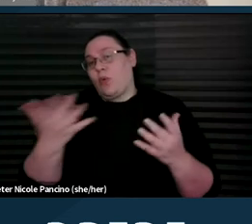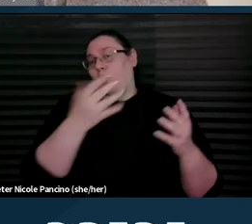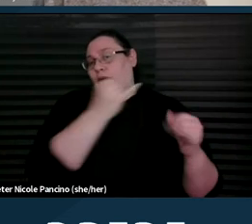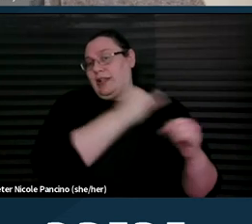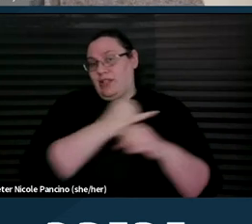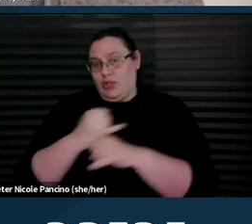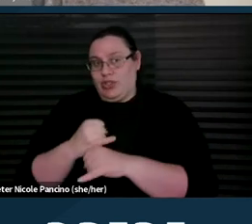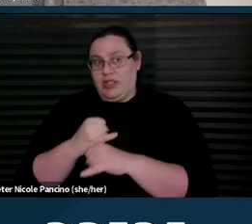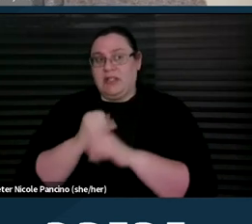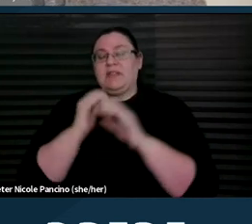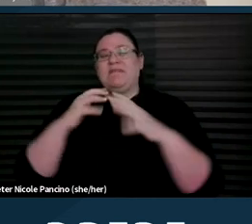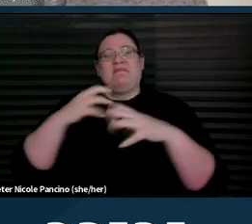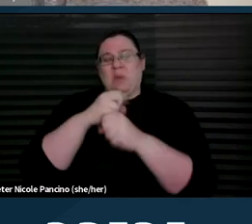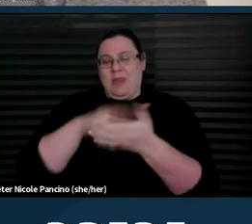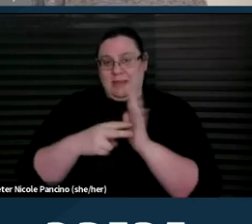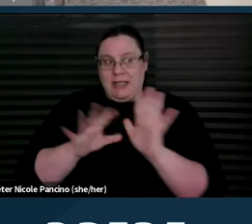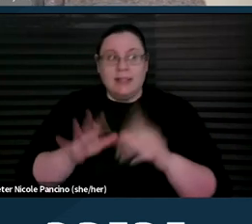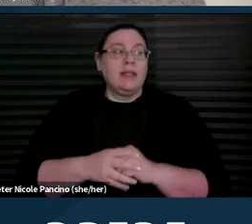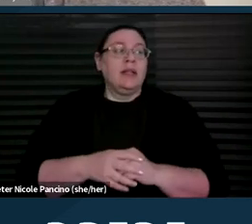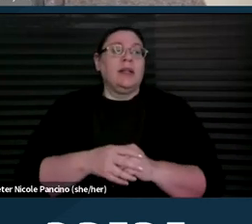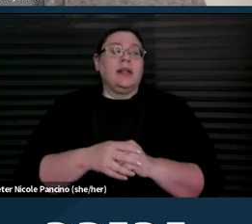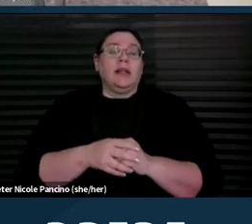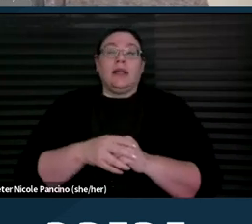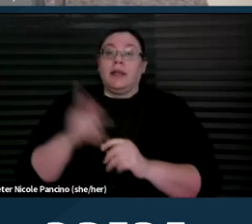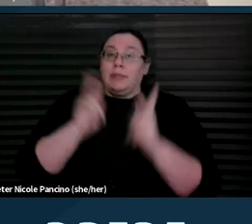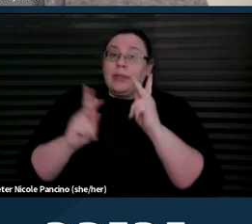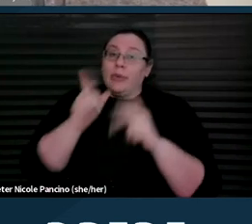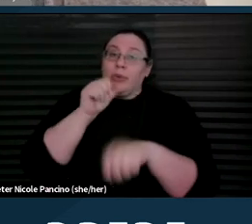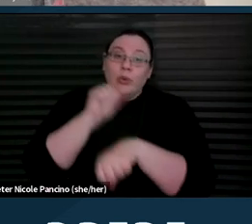So essentially, people who work for legal services